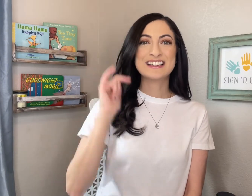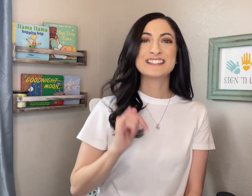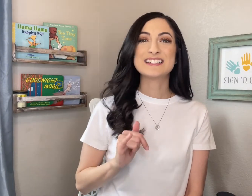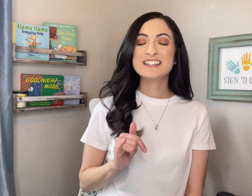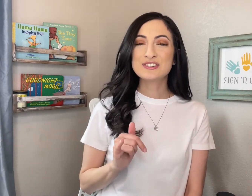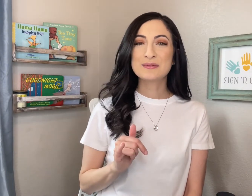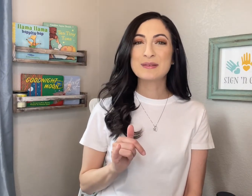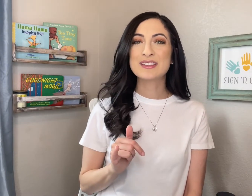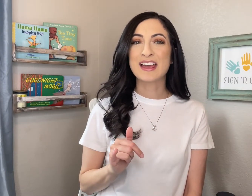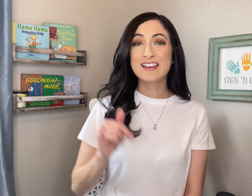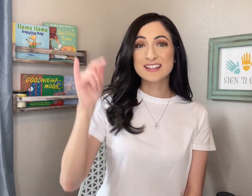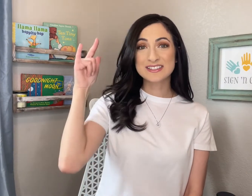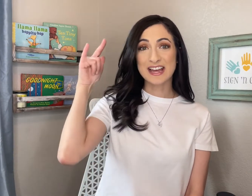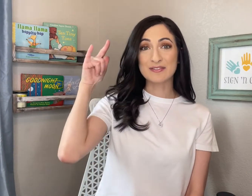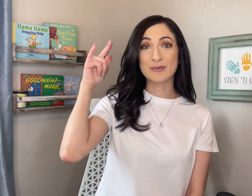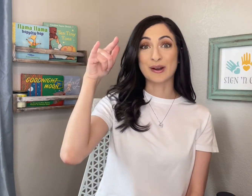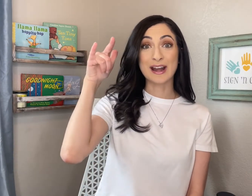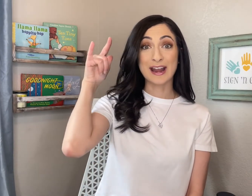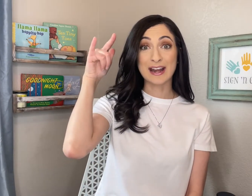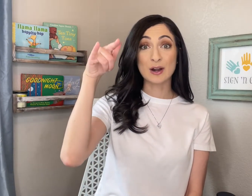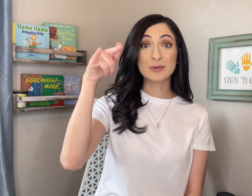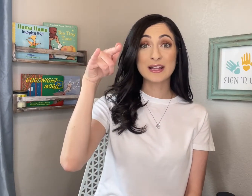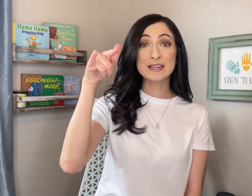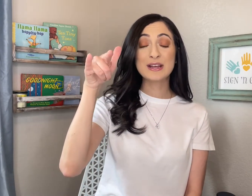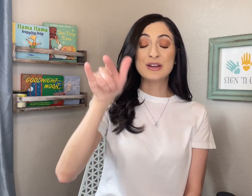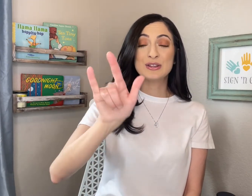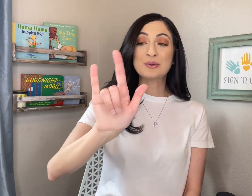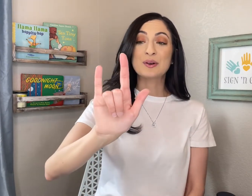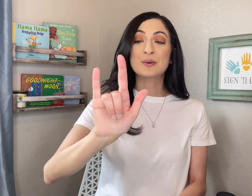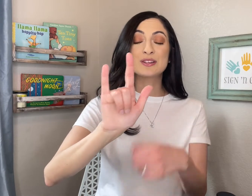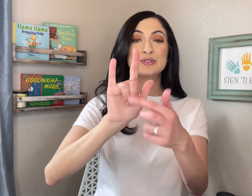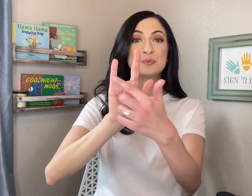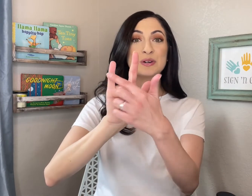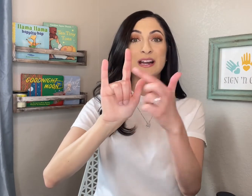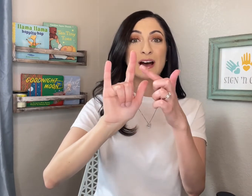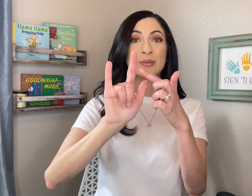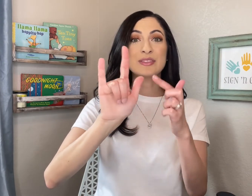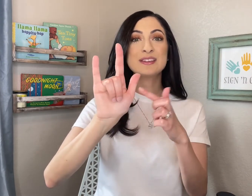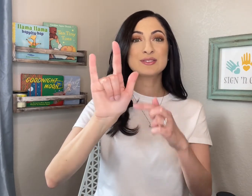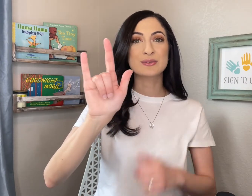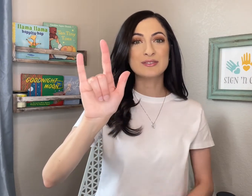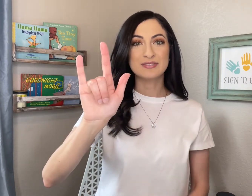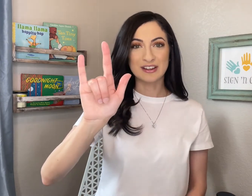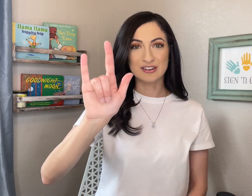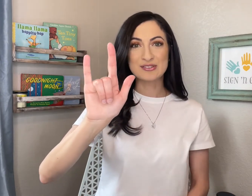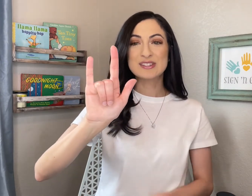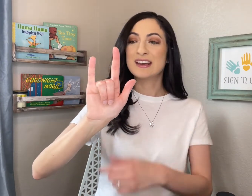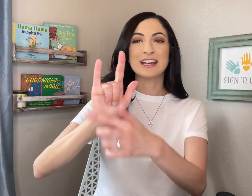To teach your baby the ASL sign for AIRPLANE, you are going to put out these three fingers - it